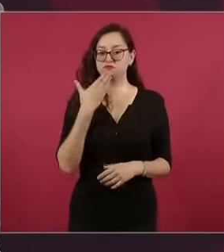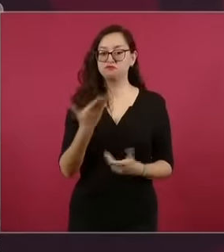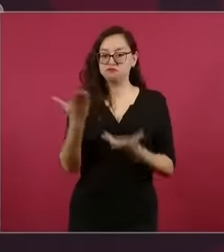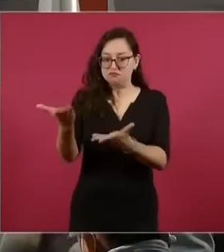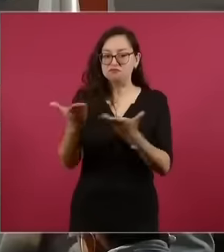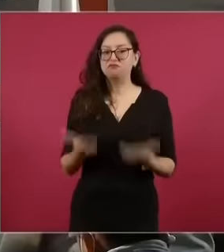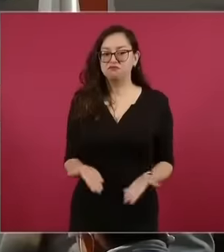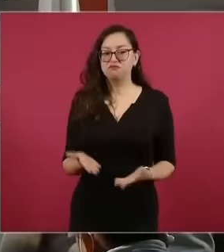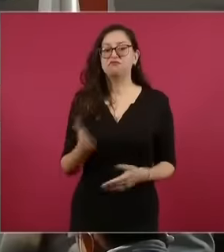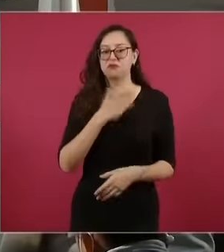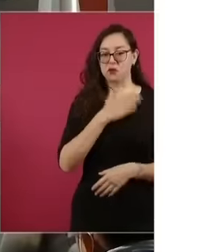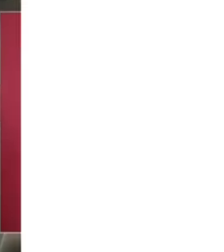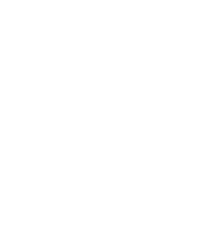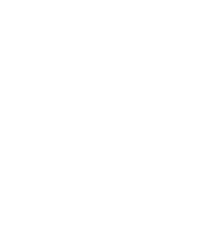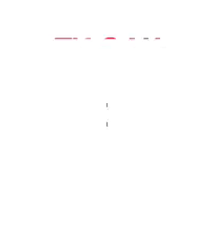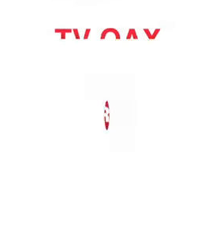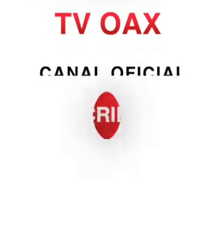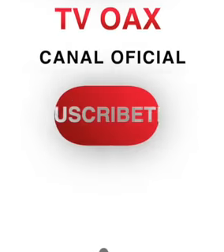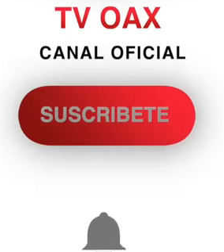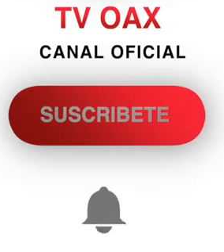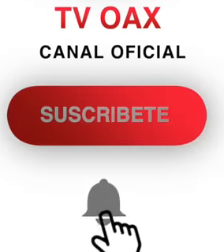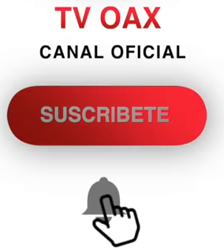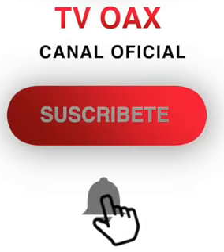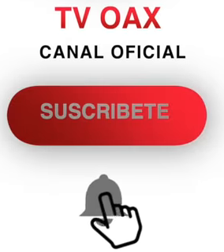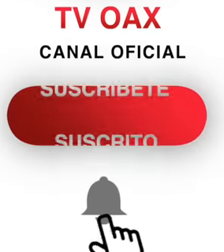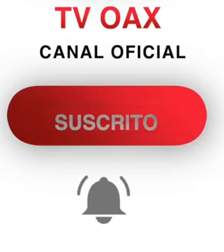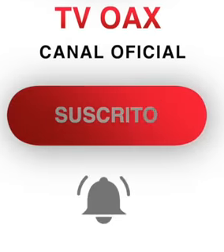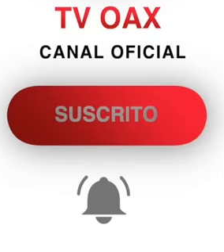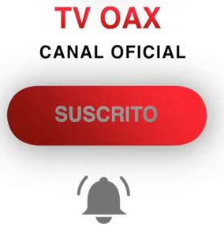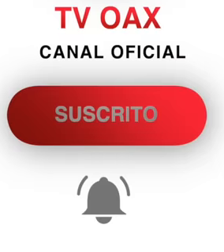these days that we are missing And onwards forward